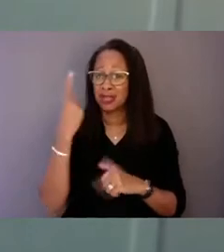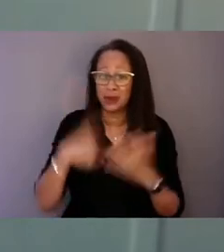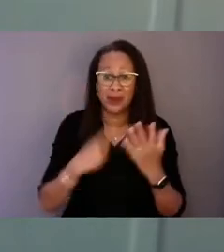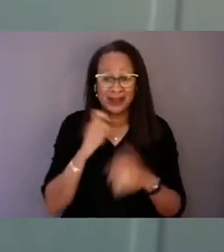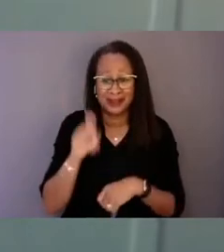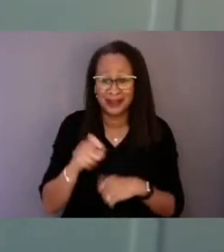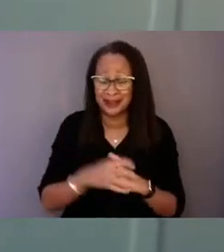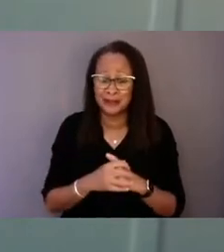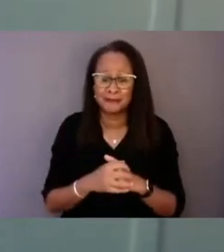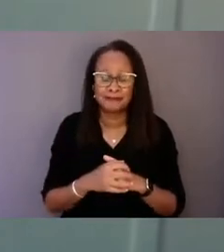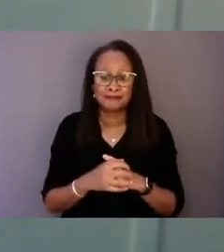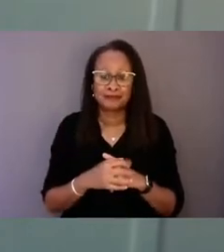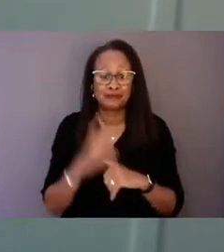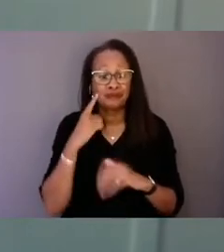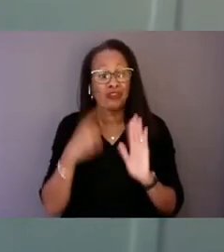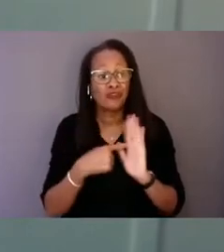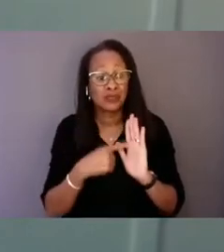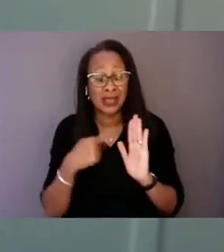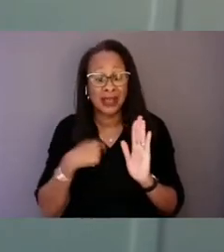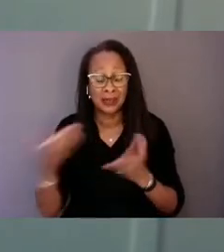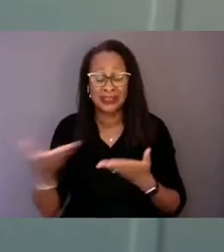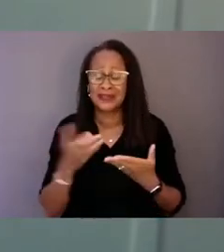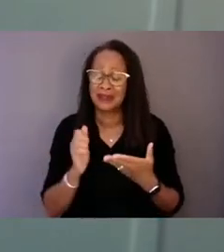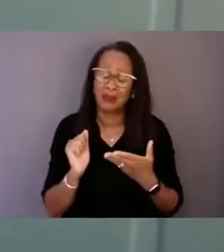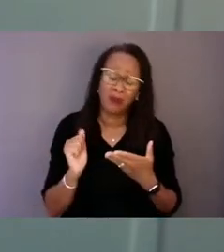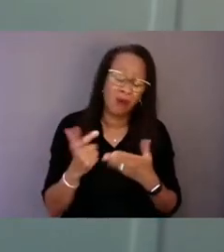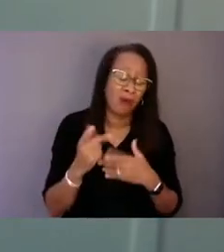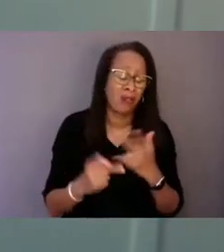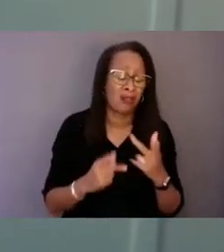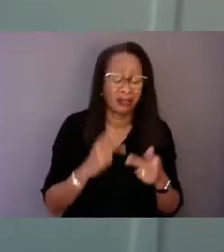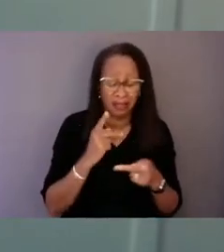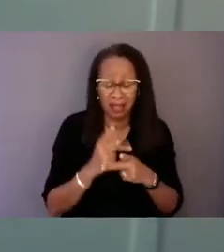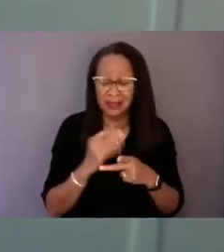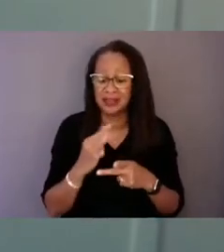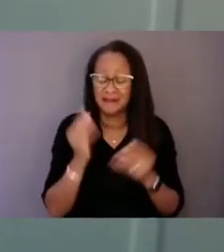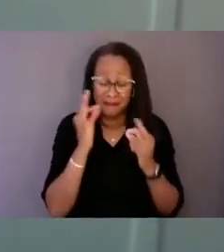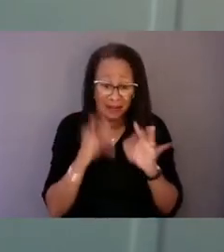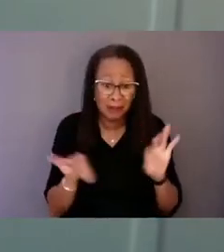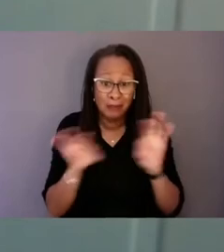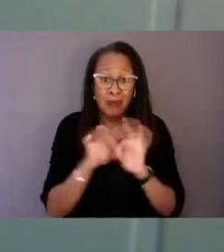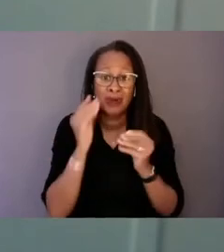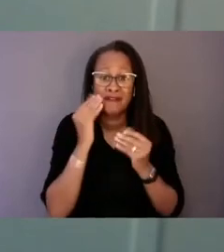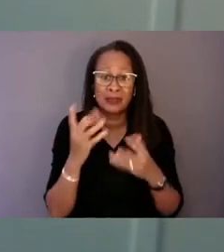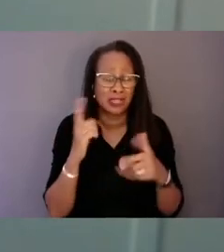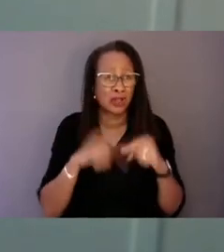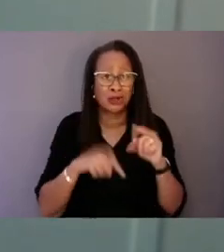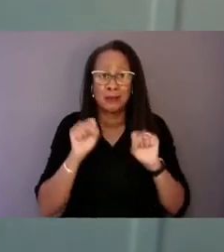For example, I was given all kinds of important information that I could not possibly remember.